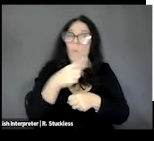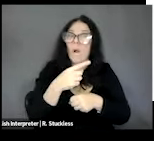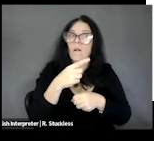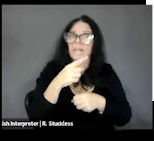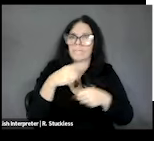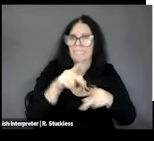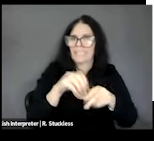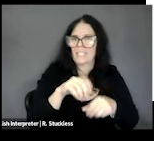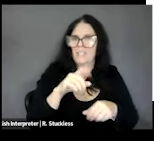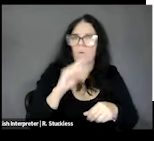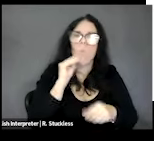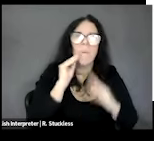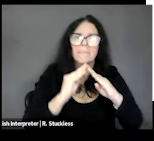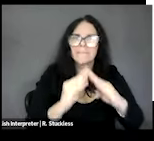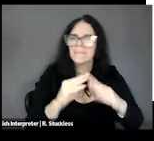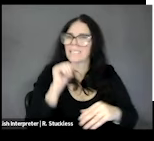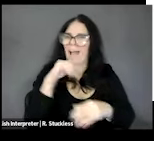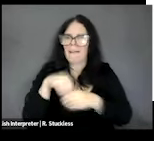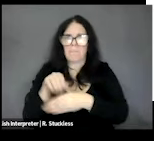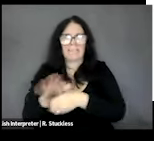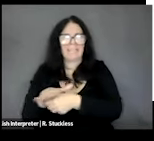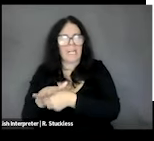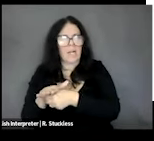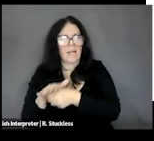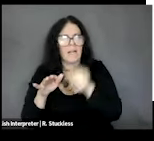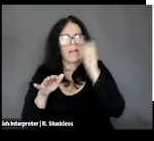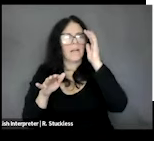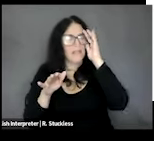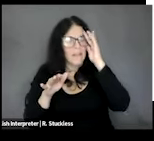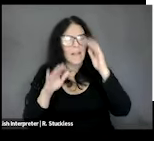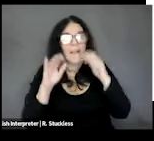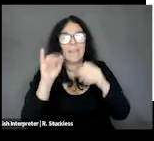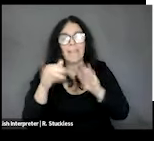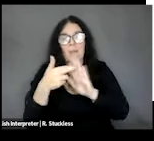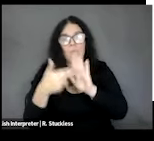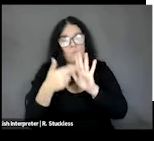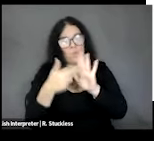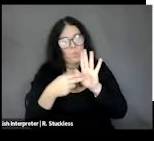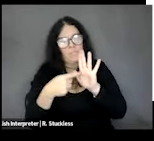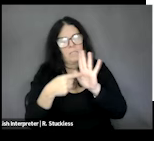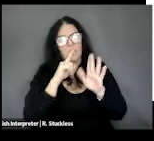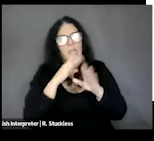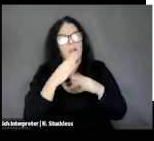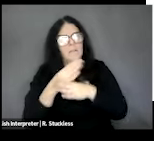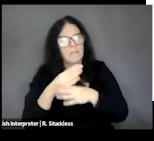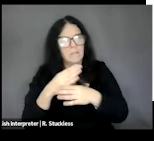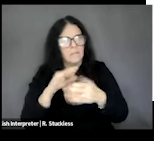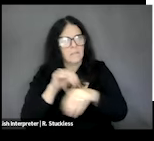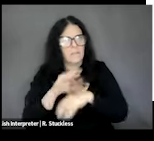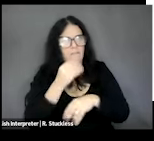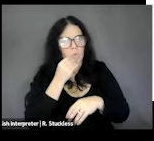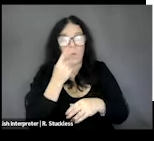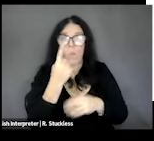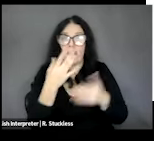not for commercial spaces, and I think one of the ways that we can increase food access